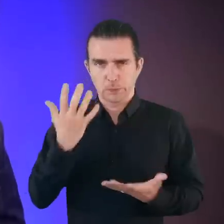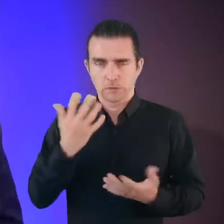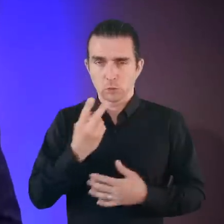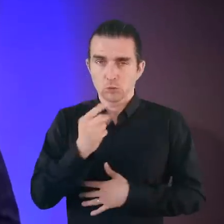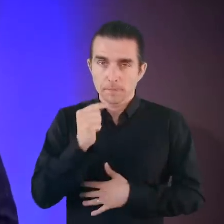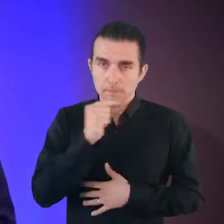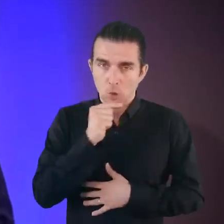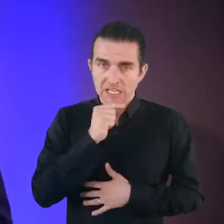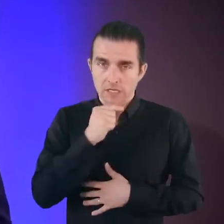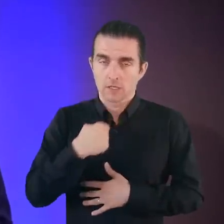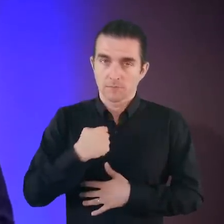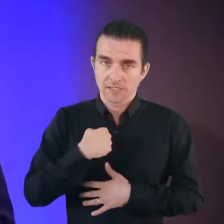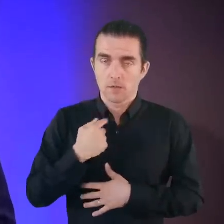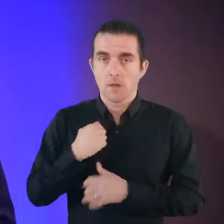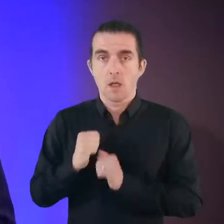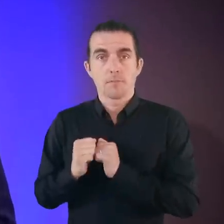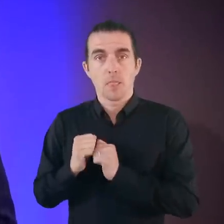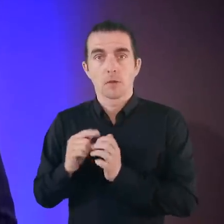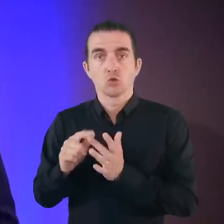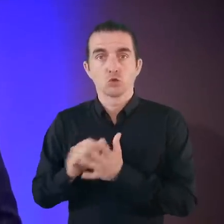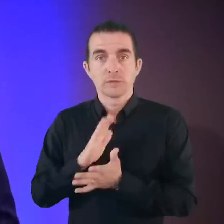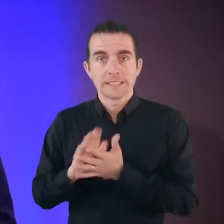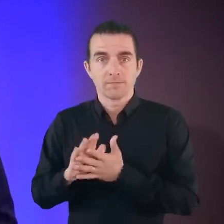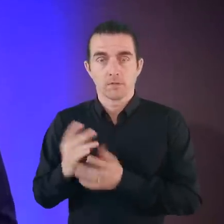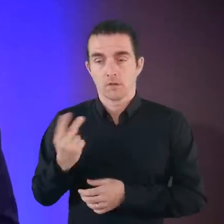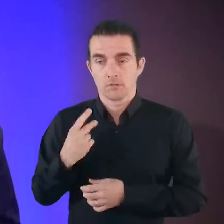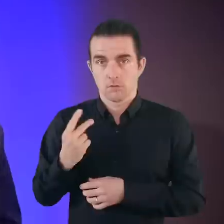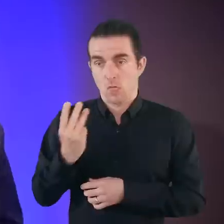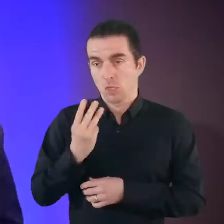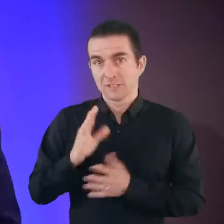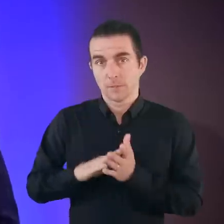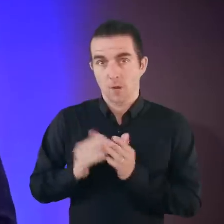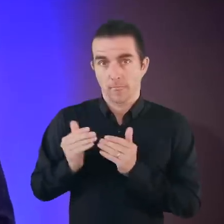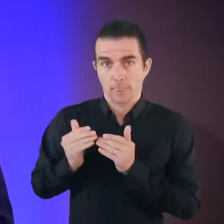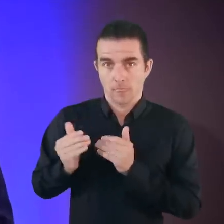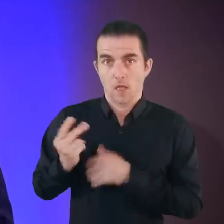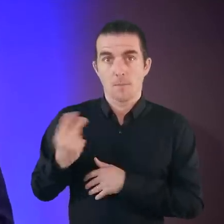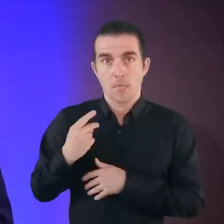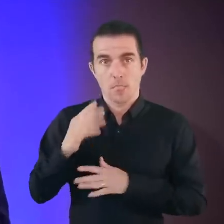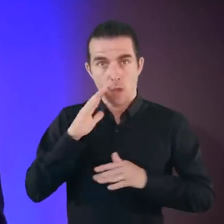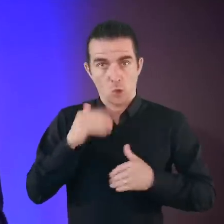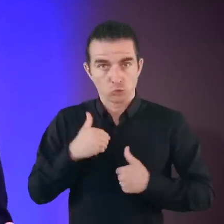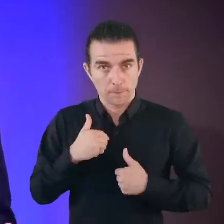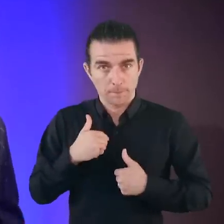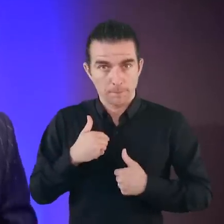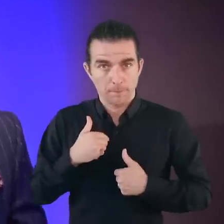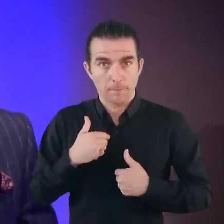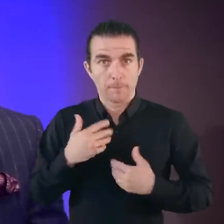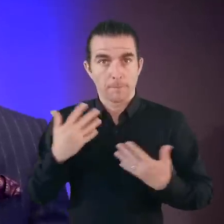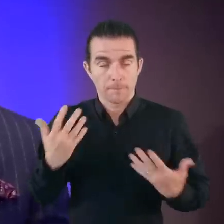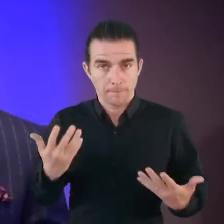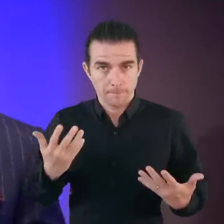Two boys, 13 months apart. My brother Joseph and myself, both autistic. Tough times.